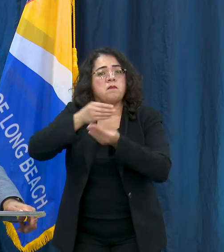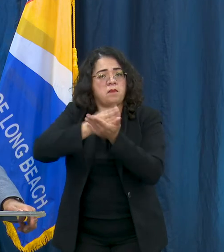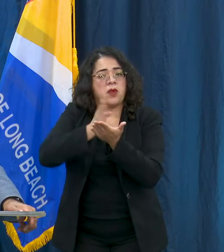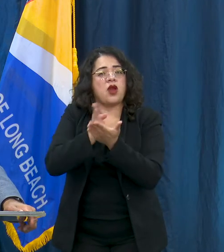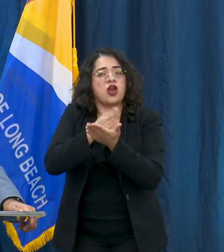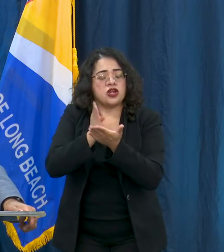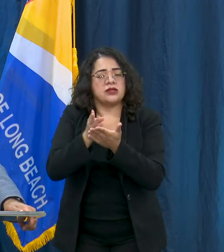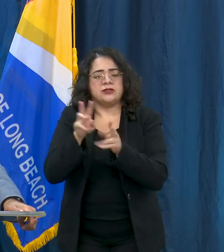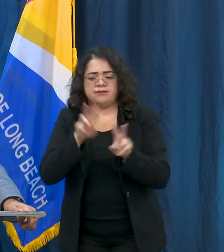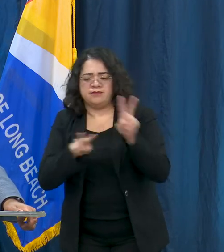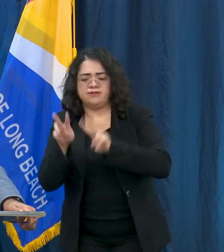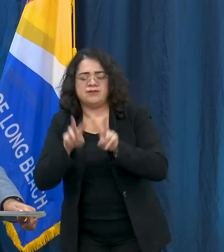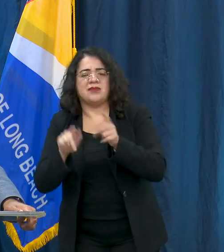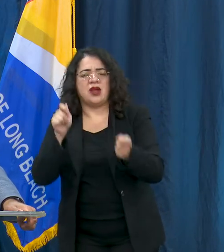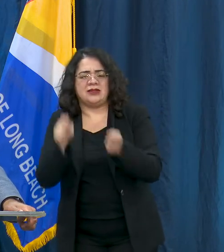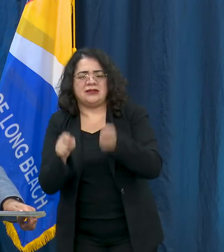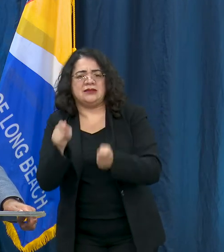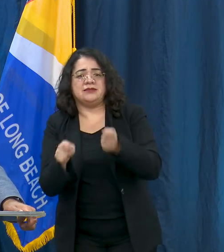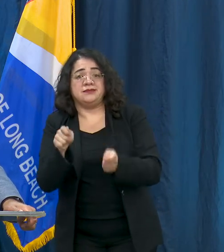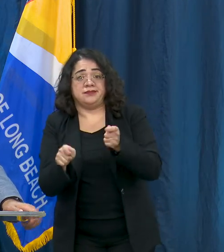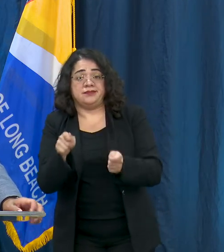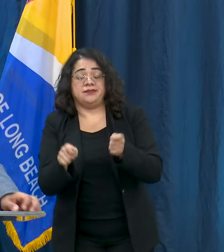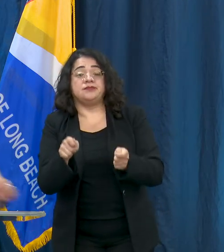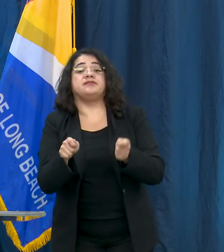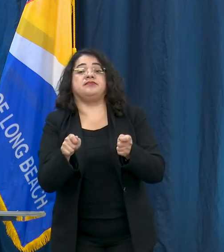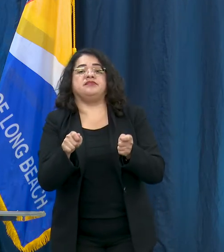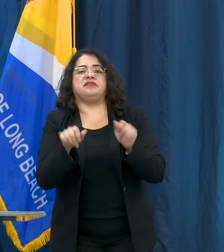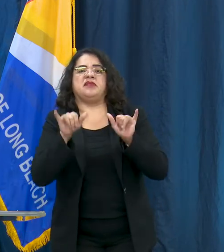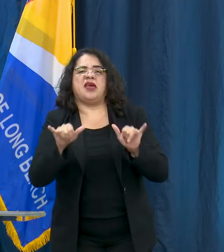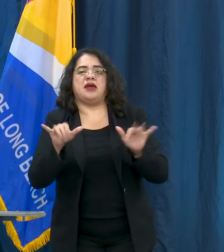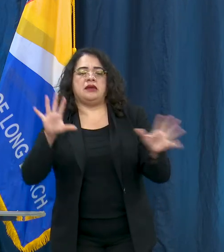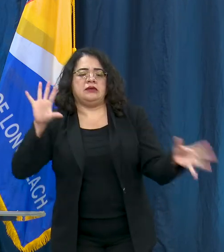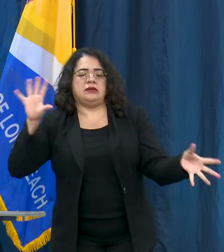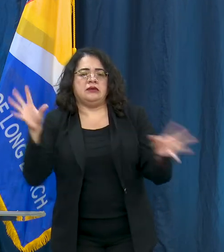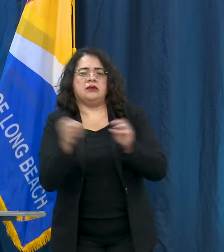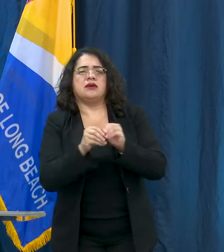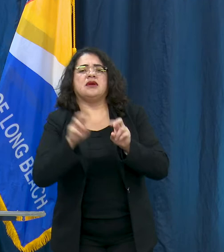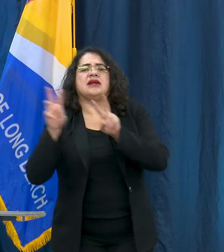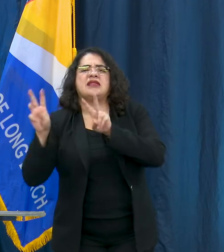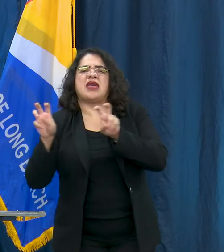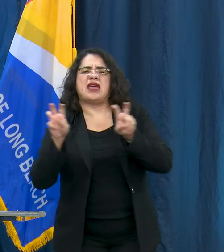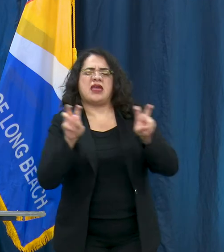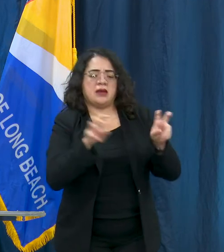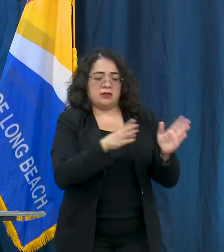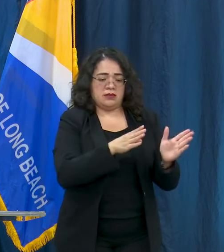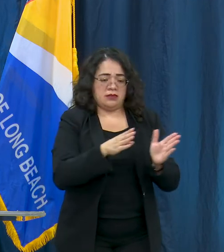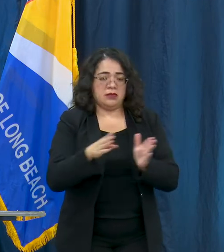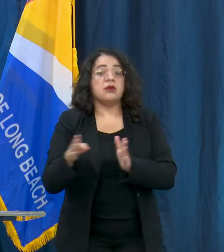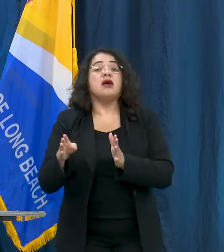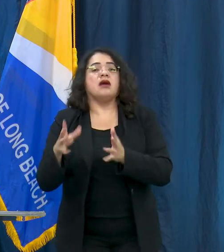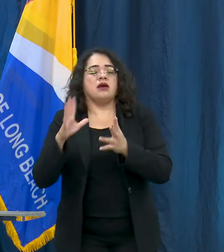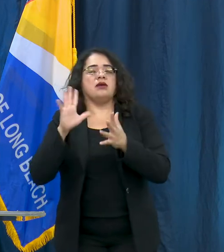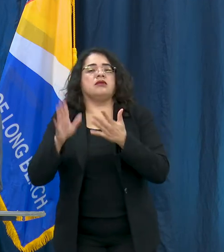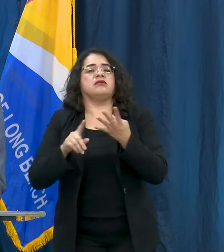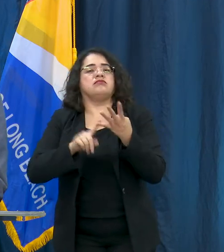which is where our city management team will be presenting immediate short-term and longer-term recommendations for the City Council and so